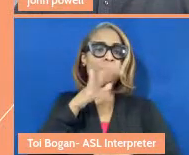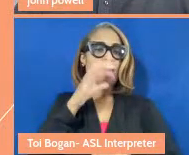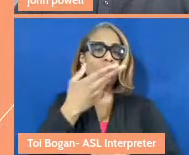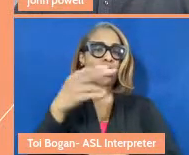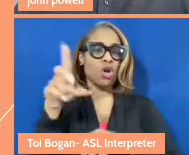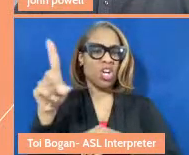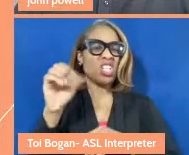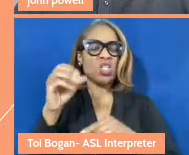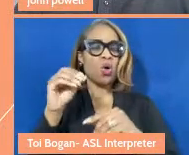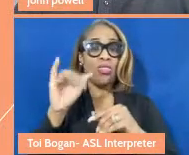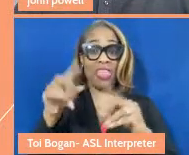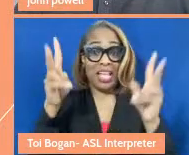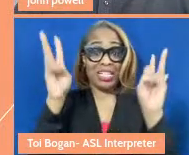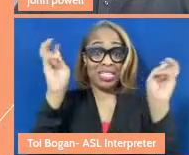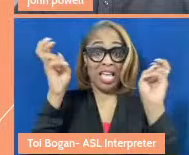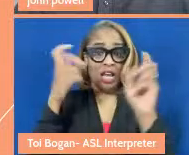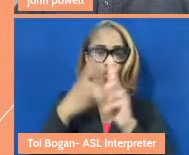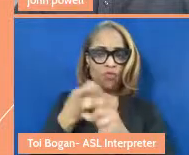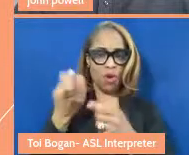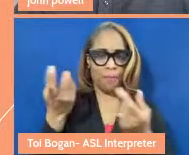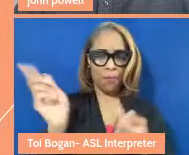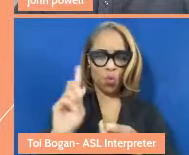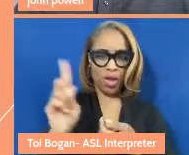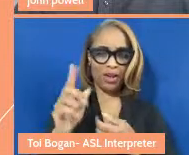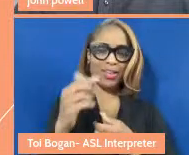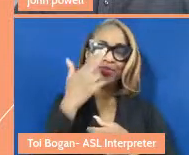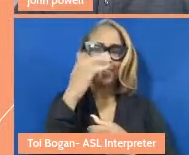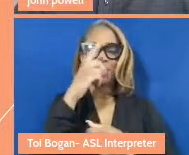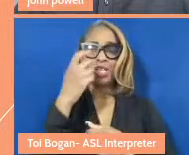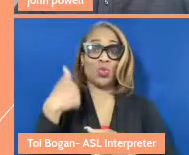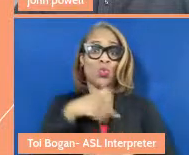where that title came from. And it's funny because We Live for the We has almost become